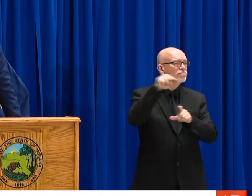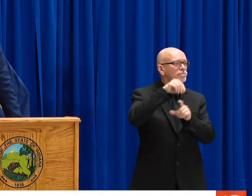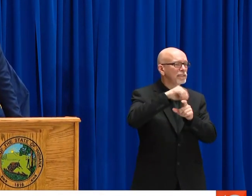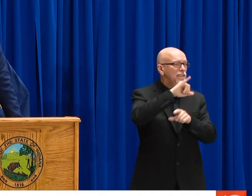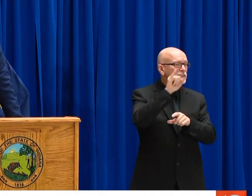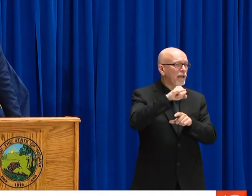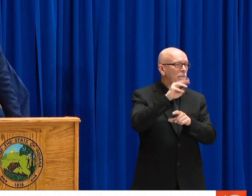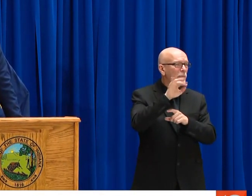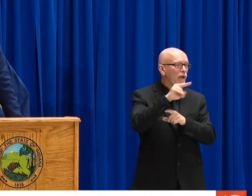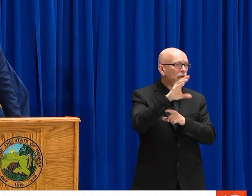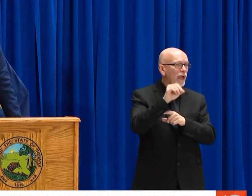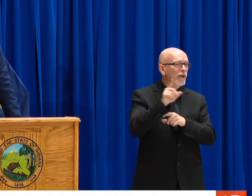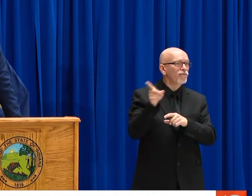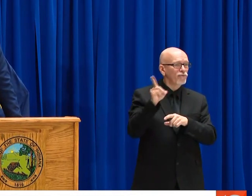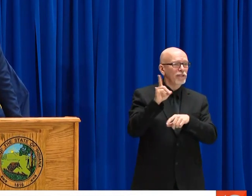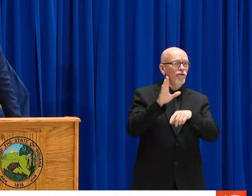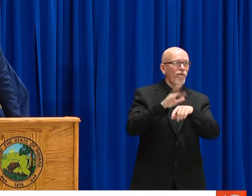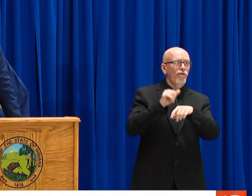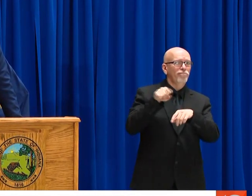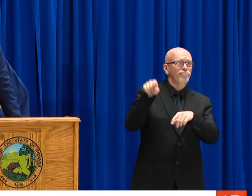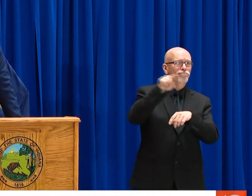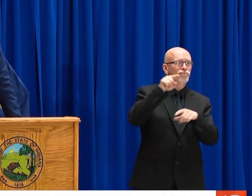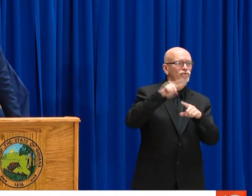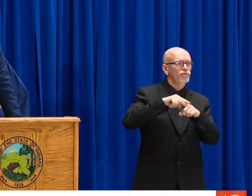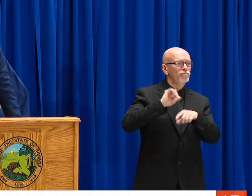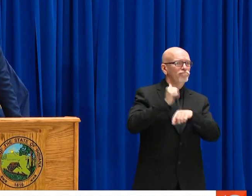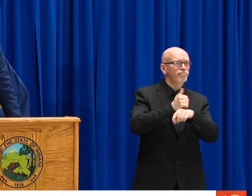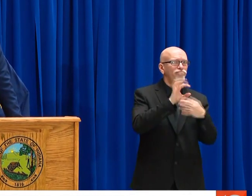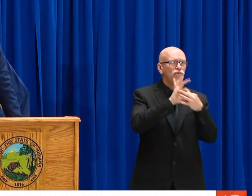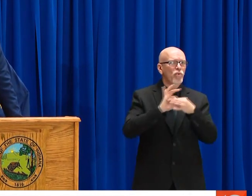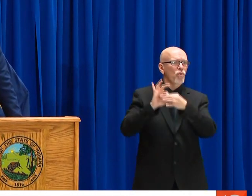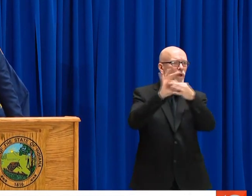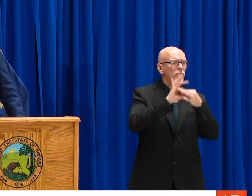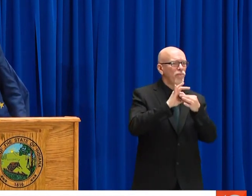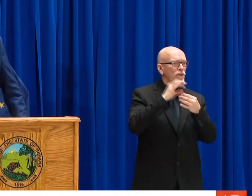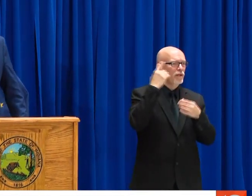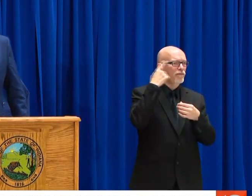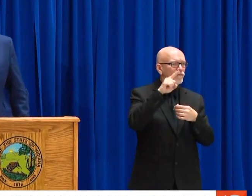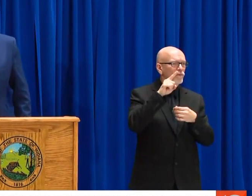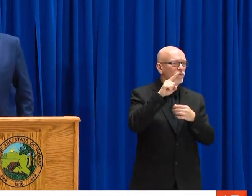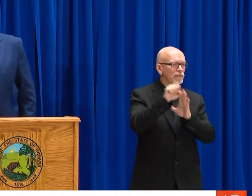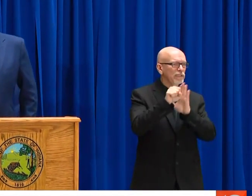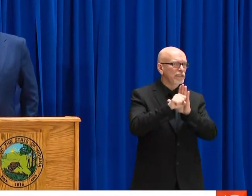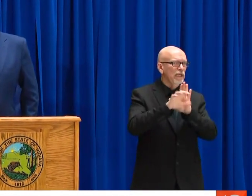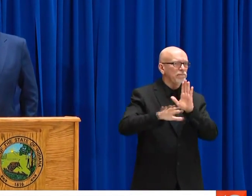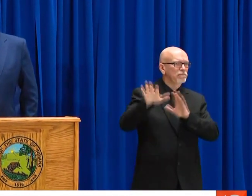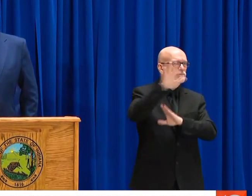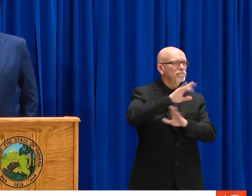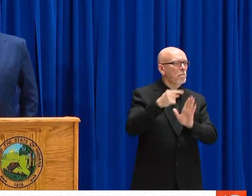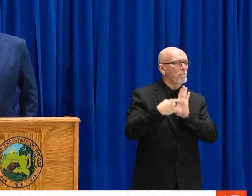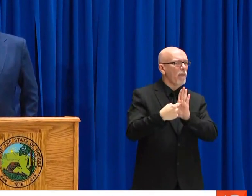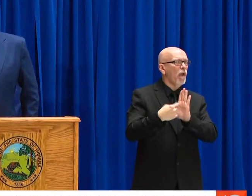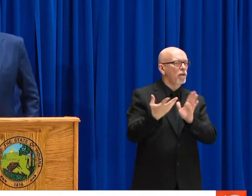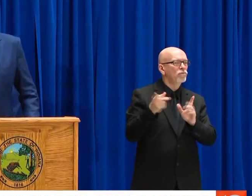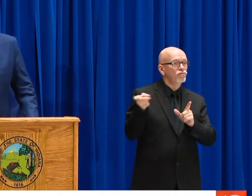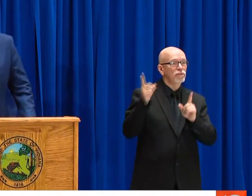SEE AS THE ROLE OF THE FIVE LEADING MARION COUNTY HOSPITAL CHAINS IN THEIR MODEL, YOU'VE